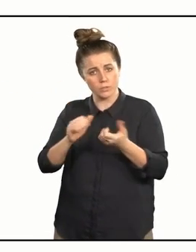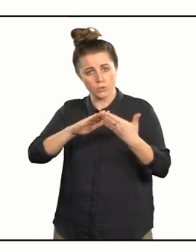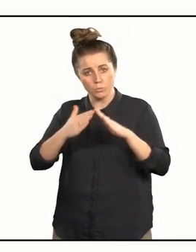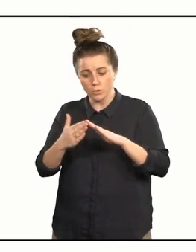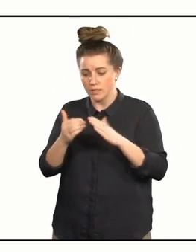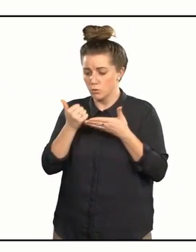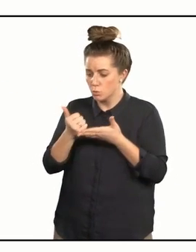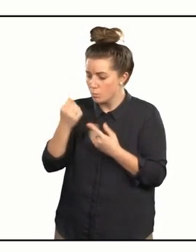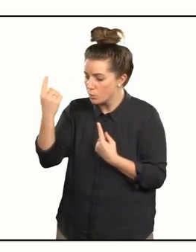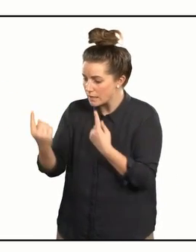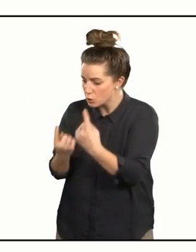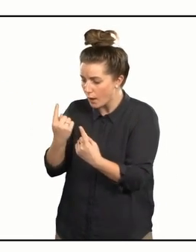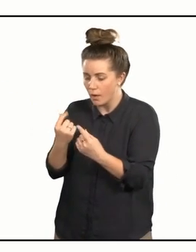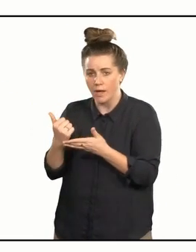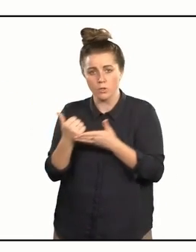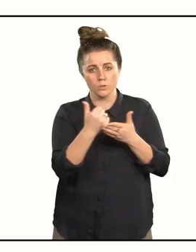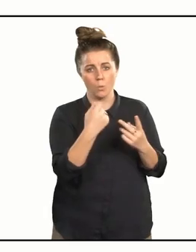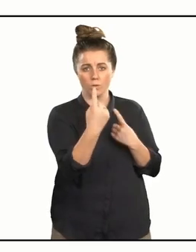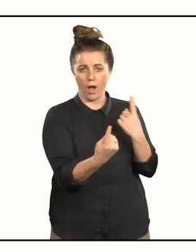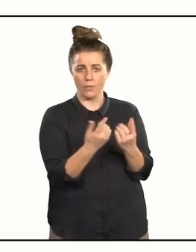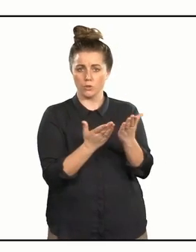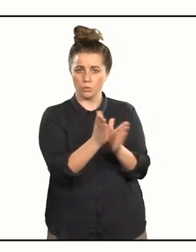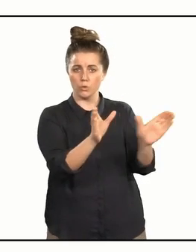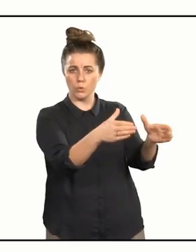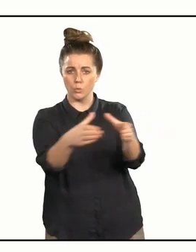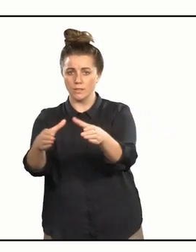to support each other and to support others within their units.